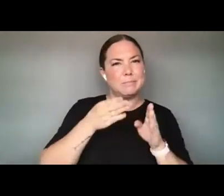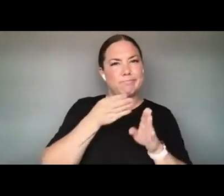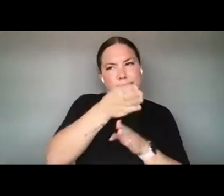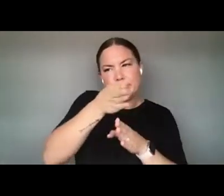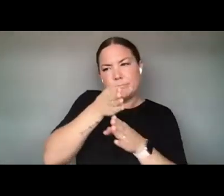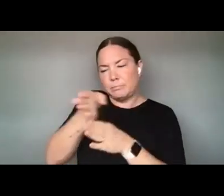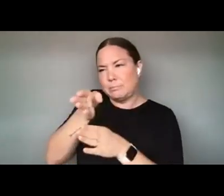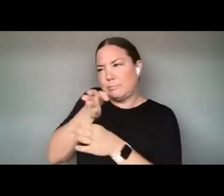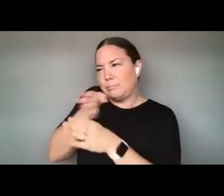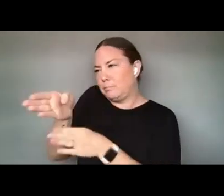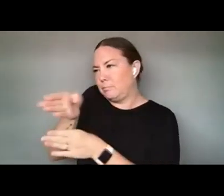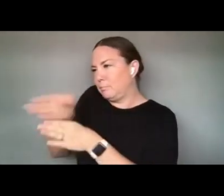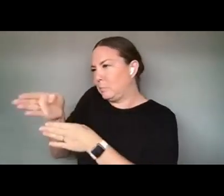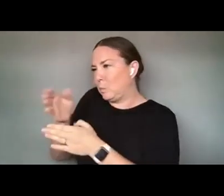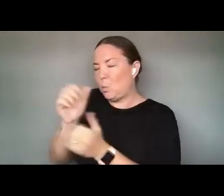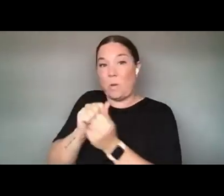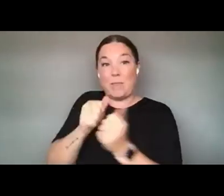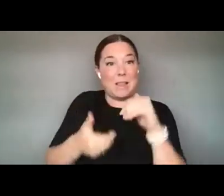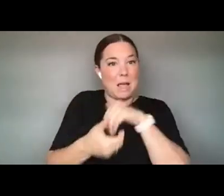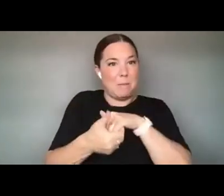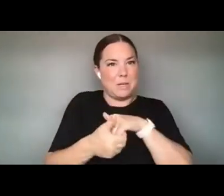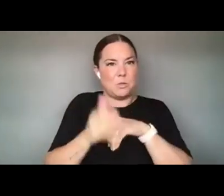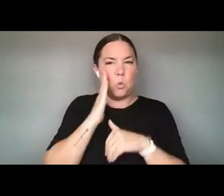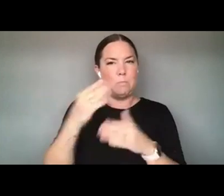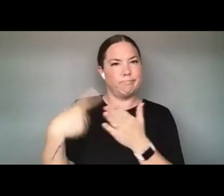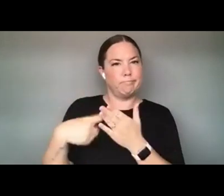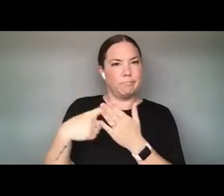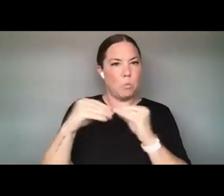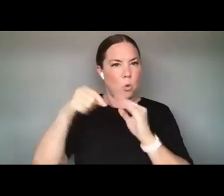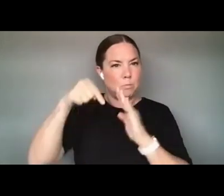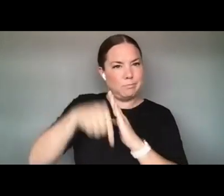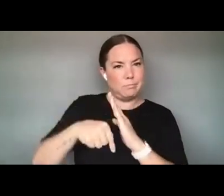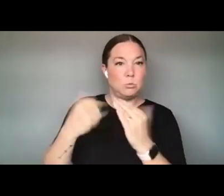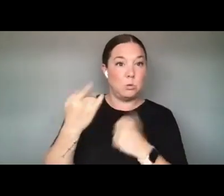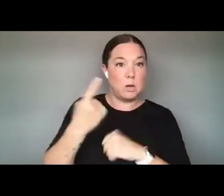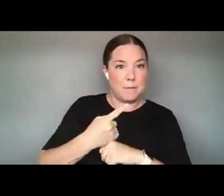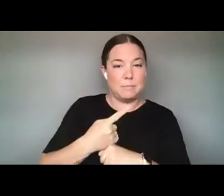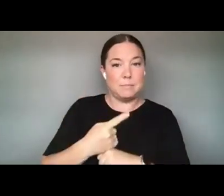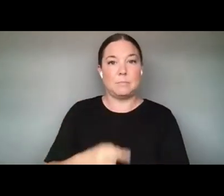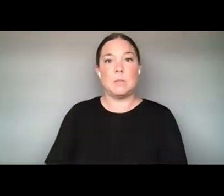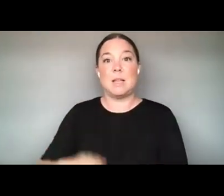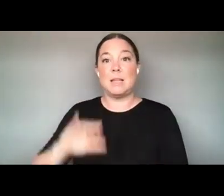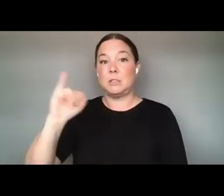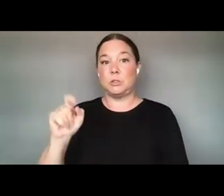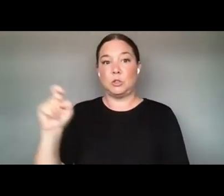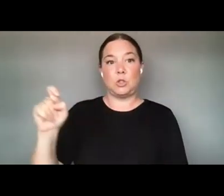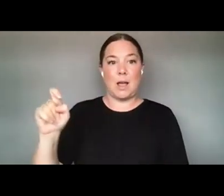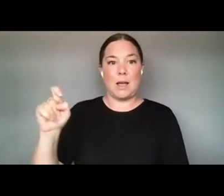AND HEAR ABOUT TODAY. SO WITHOUT FURTHER ADO, I'M GOING TO ASK JAX DELUCA TO GIVE